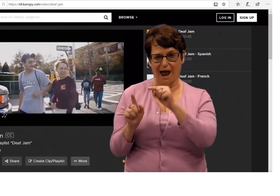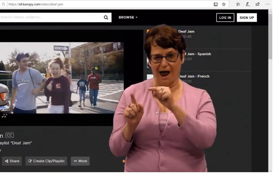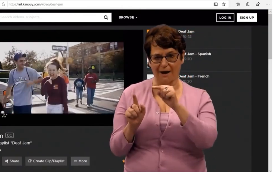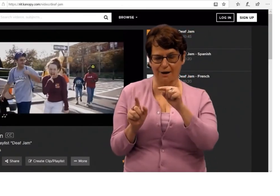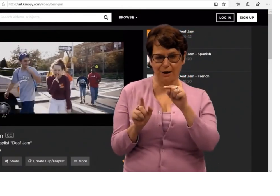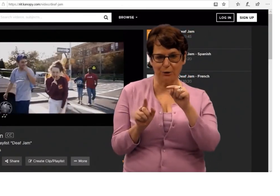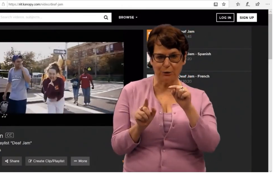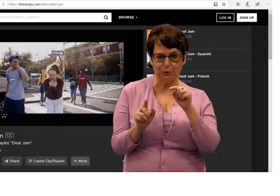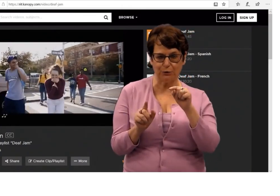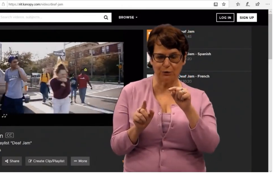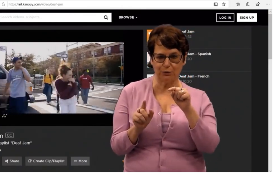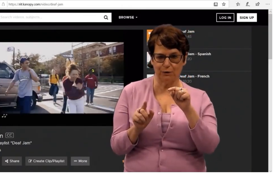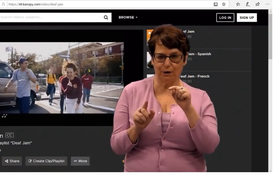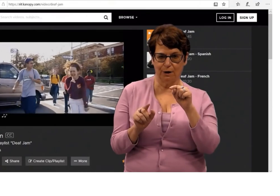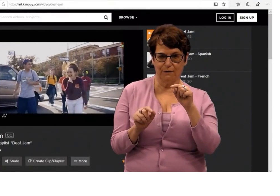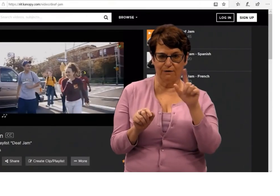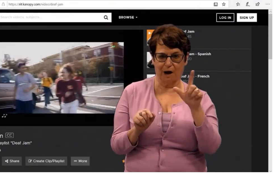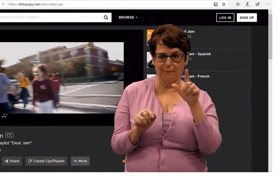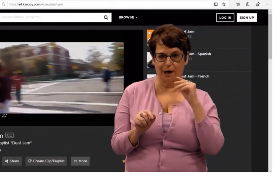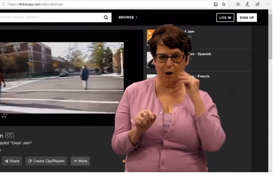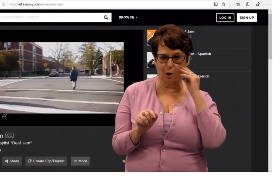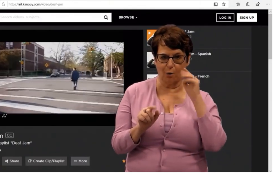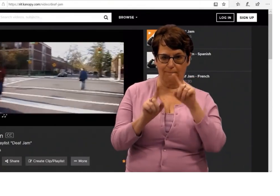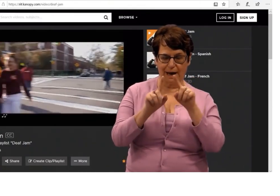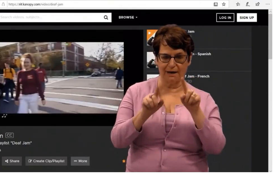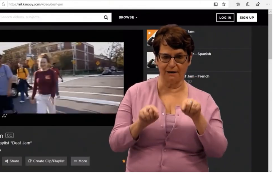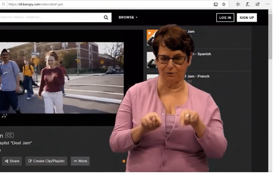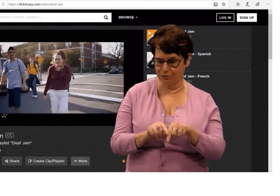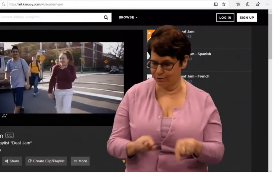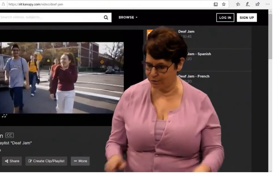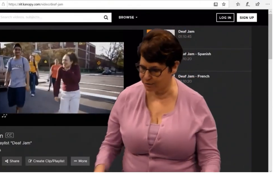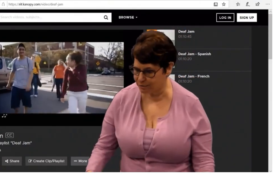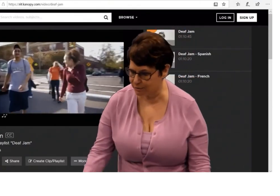Now I'm going to go back to the library home page.